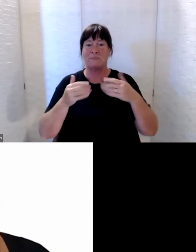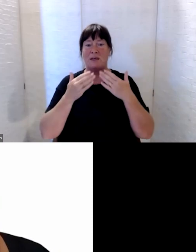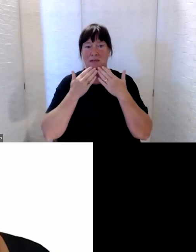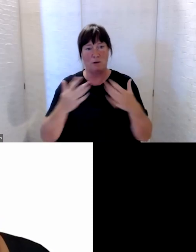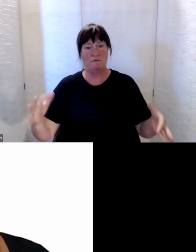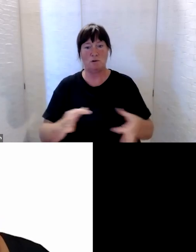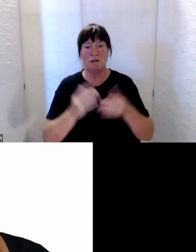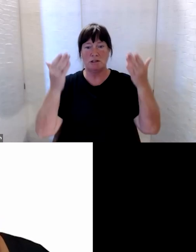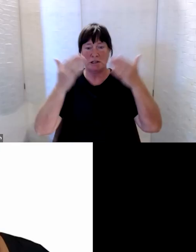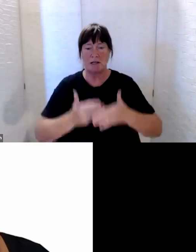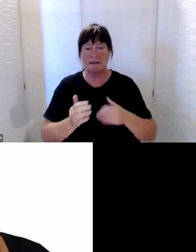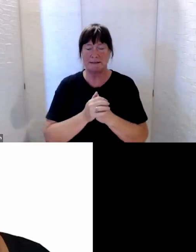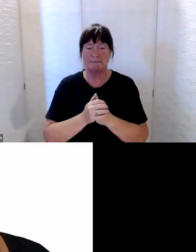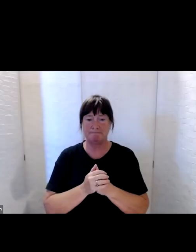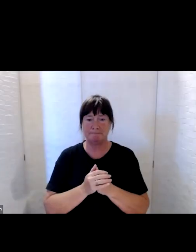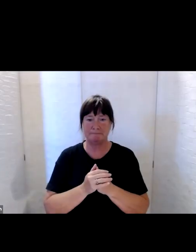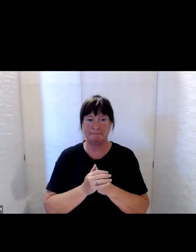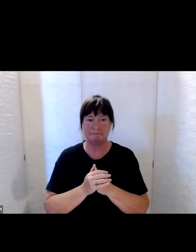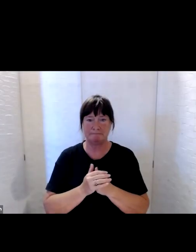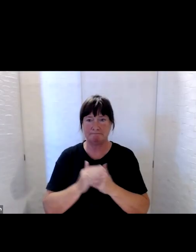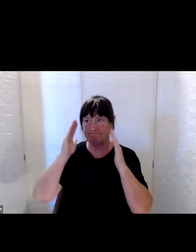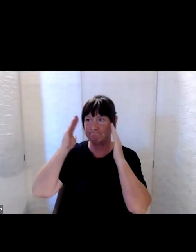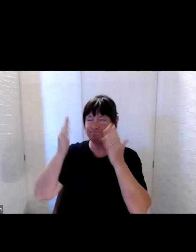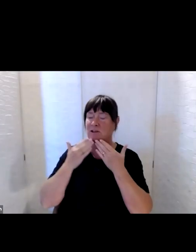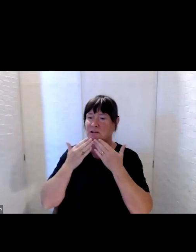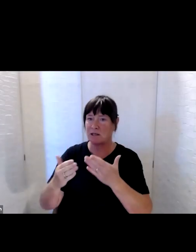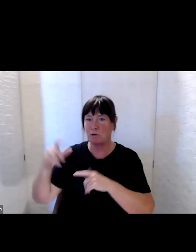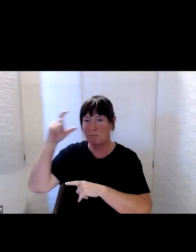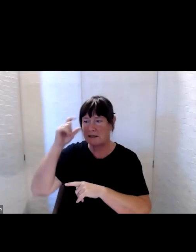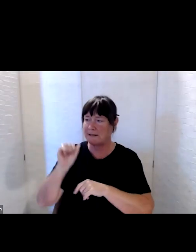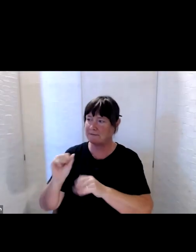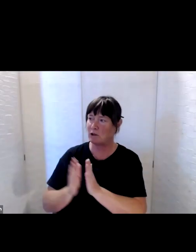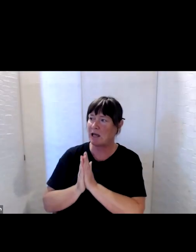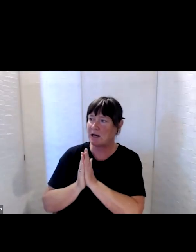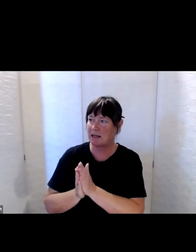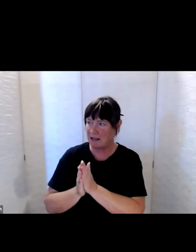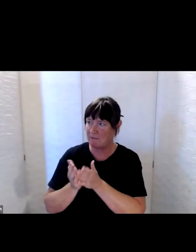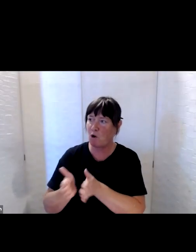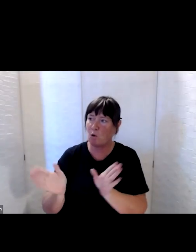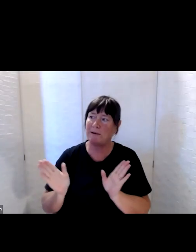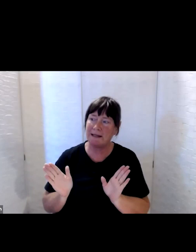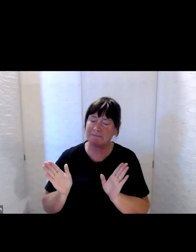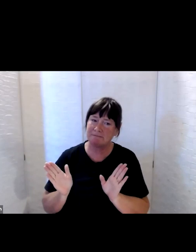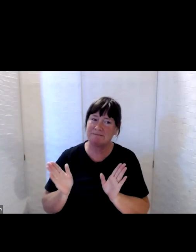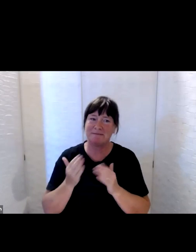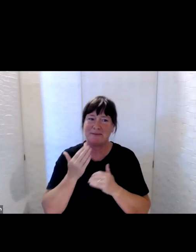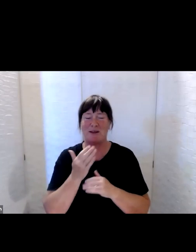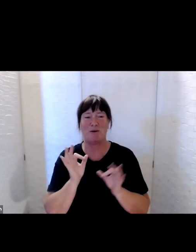Ngā mihi ki a koe Matua Peter for your karakia and opening us so appropriately as usual.